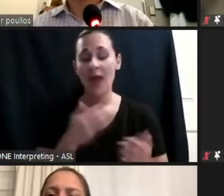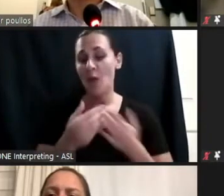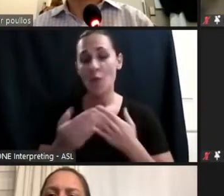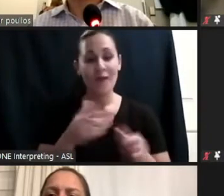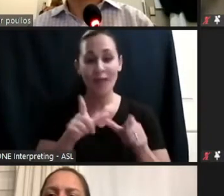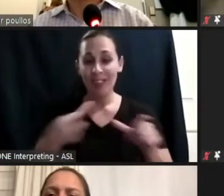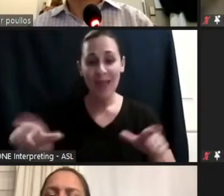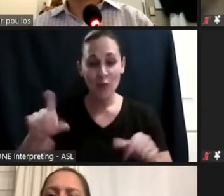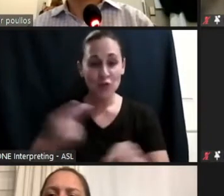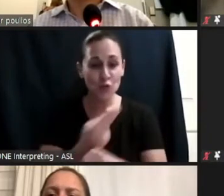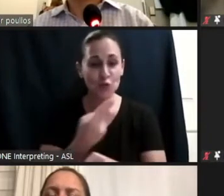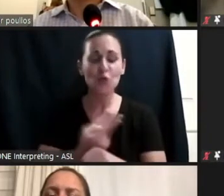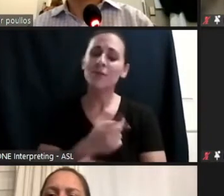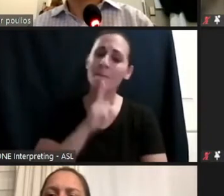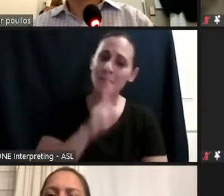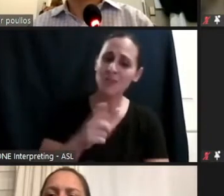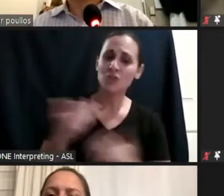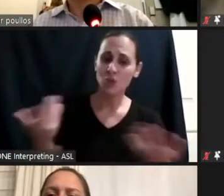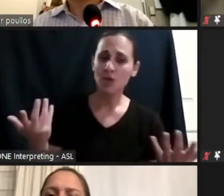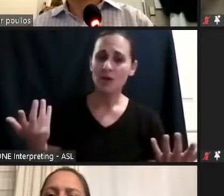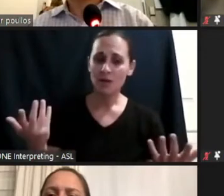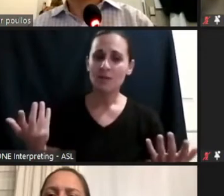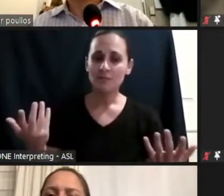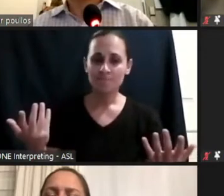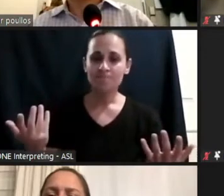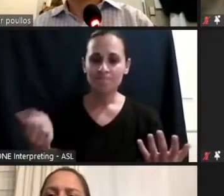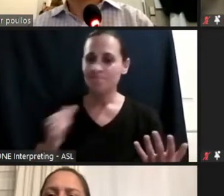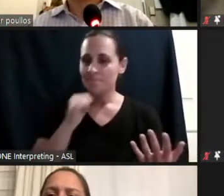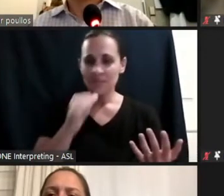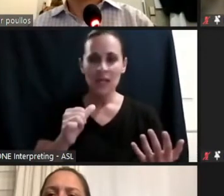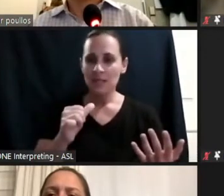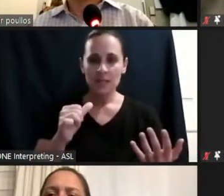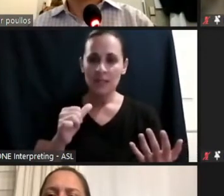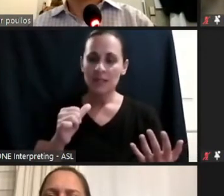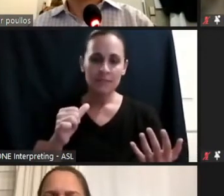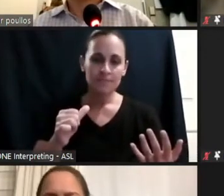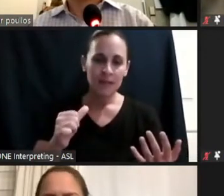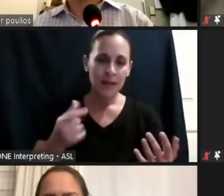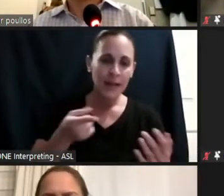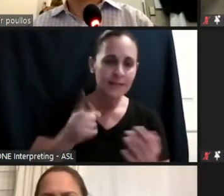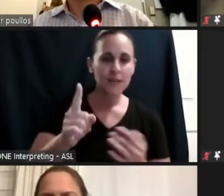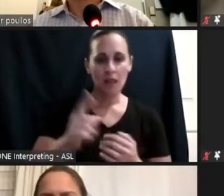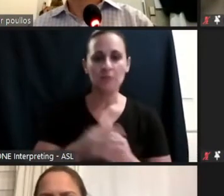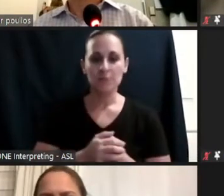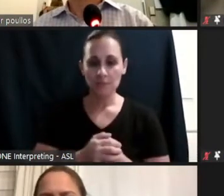that it doesn't bring bias or judgment with it. I think those are the most important principles.